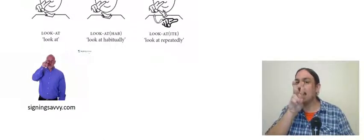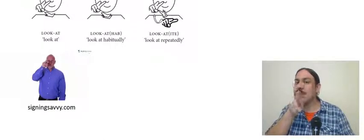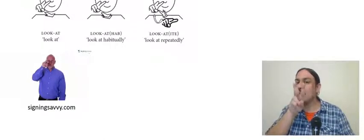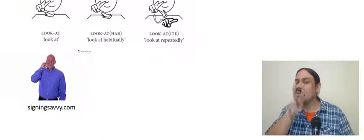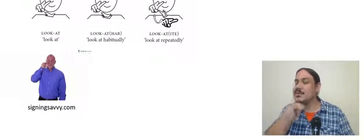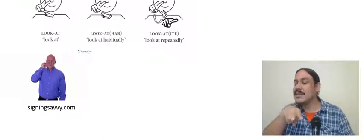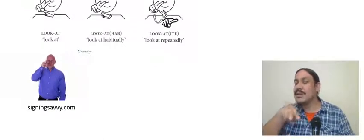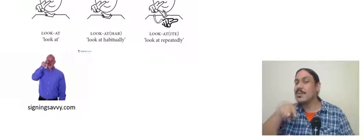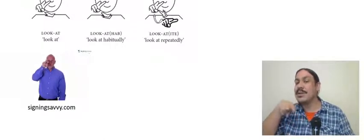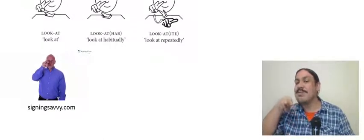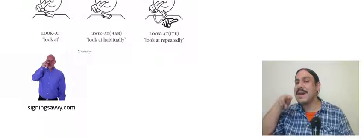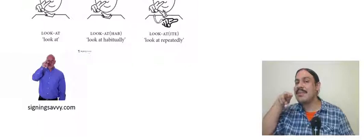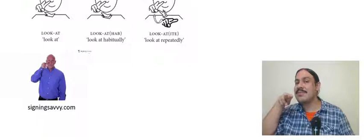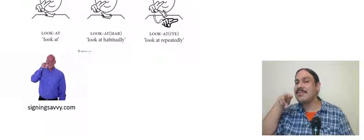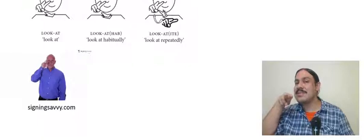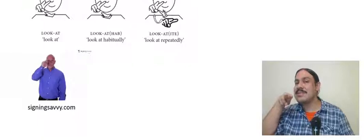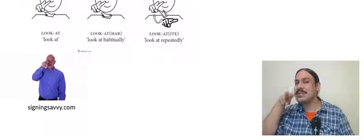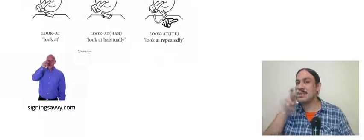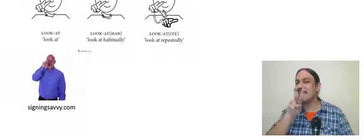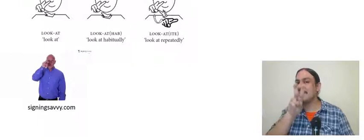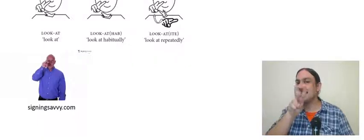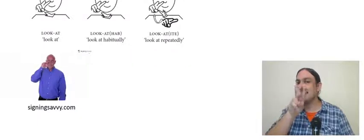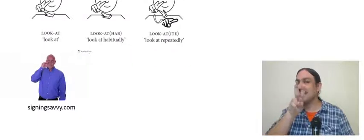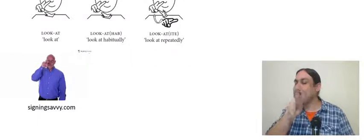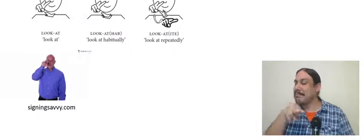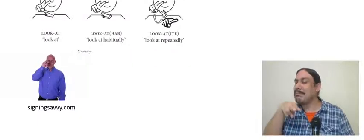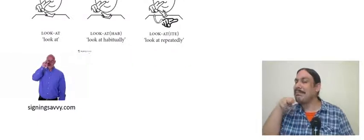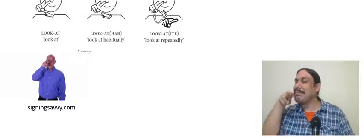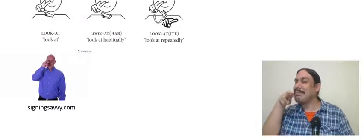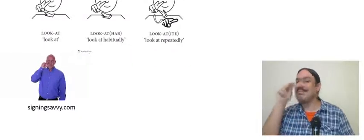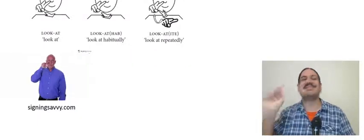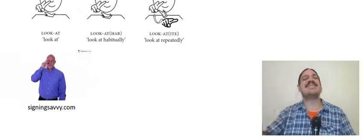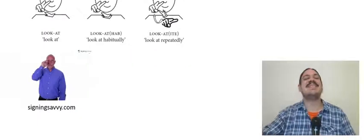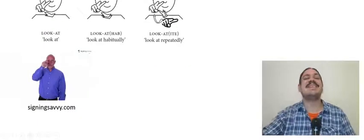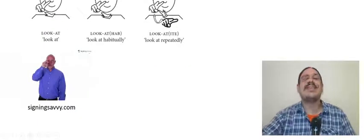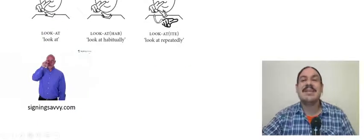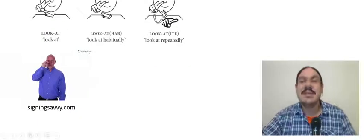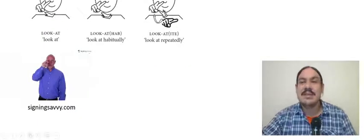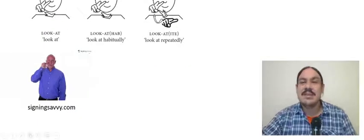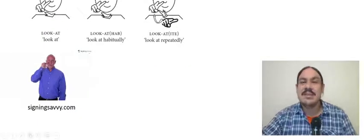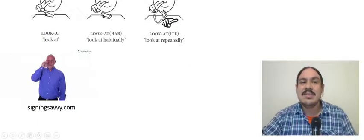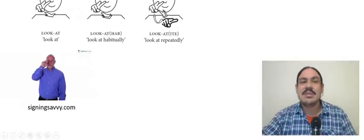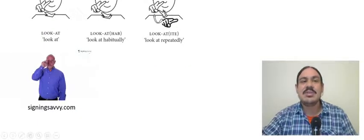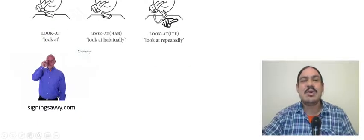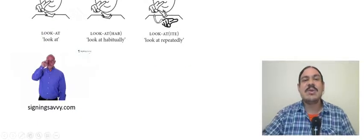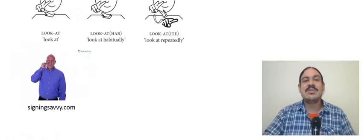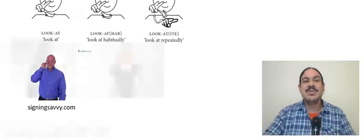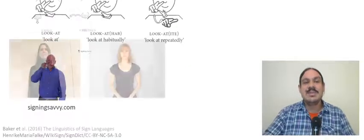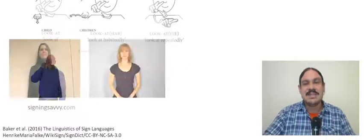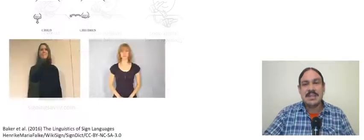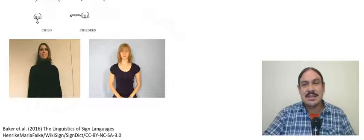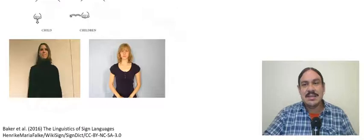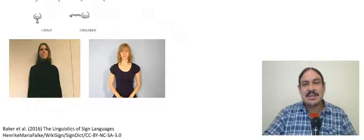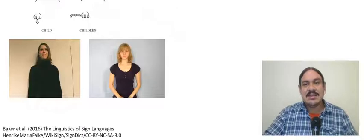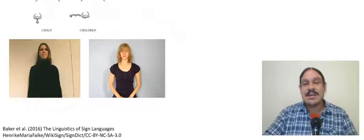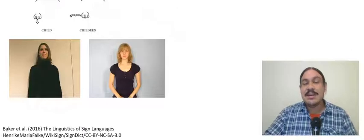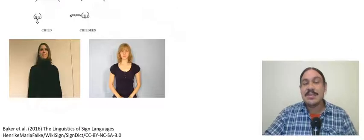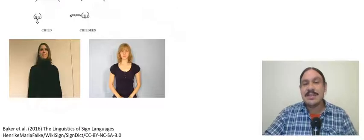we've seen ablauts reduplication this is an example of partial reduplication the first word is the German Sign